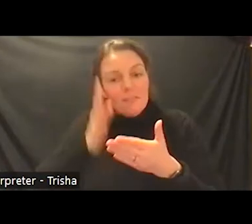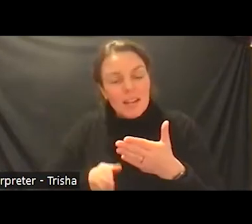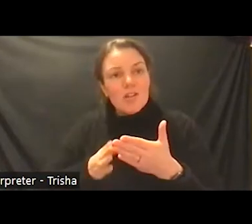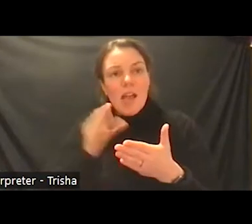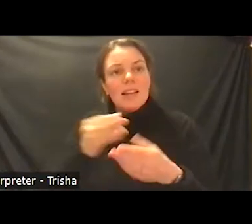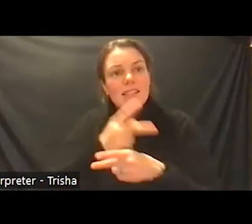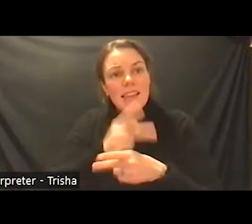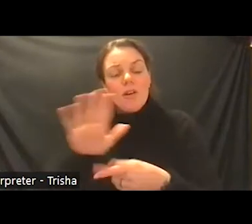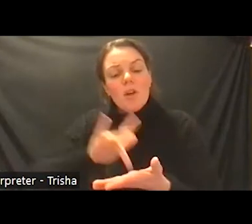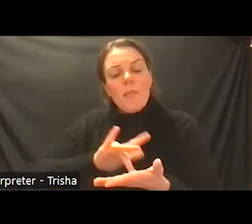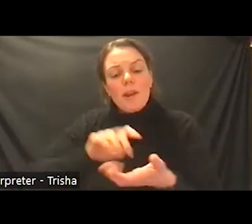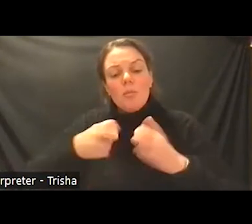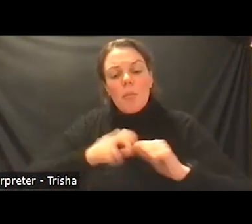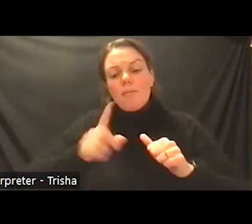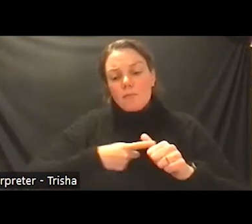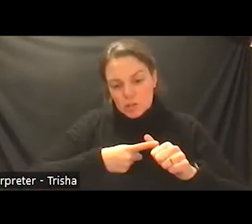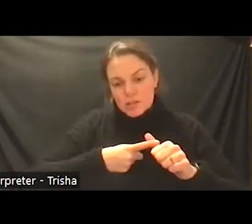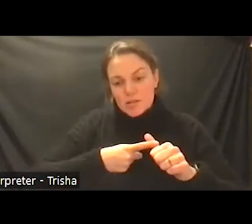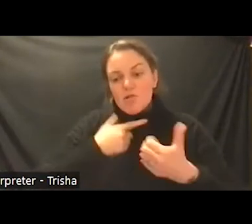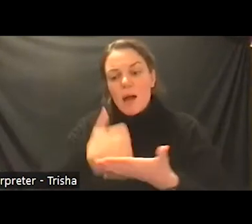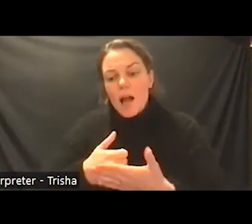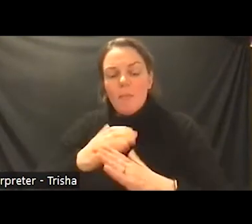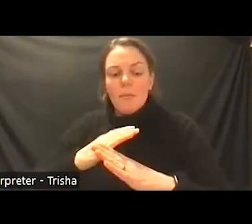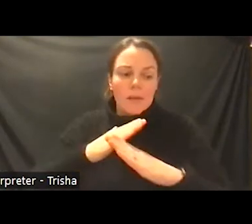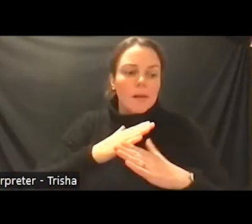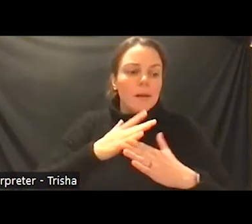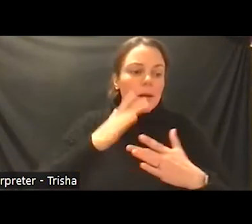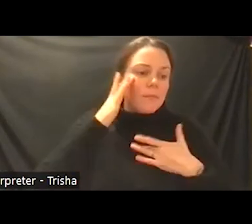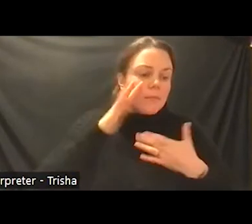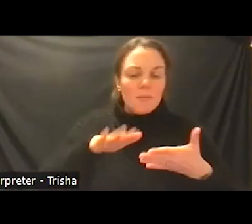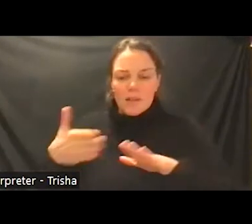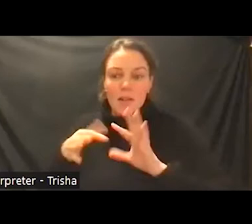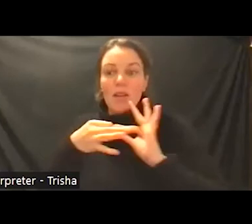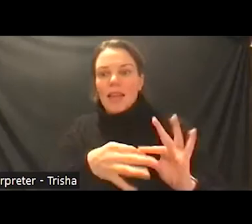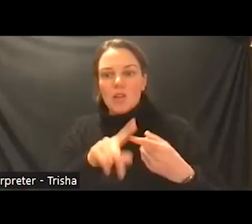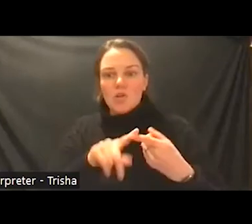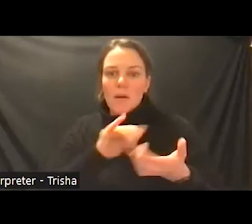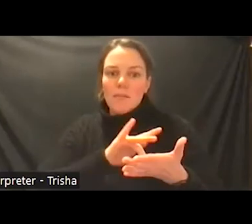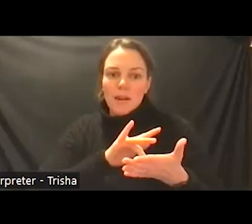conditions to prevent morbidity and mortality related to their substance use disorder